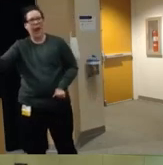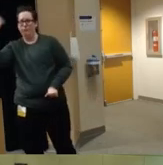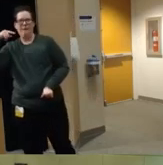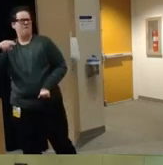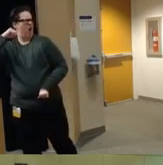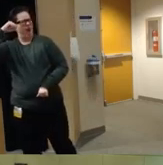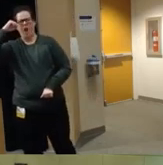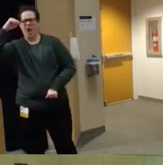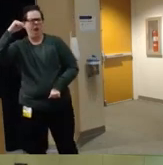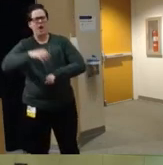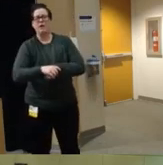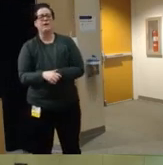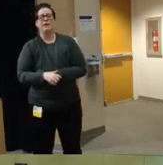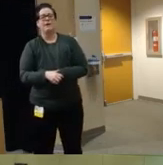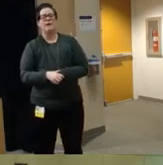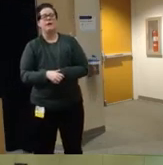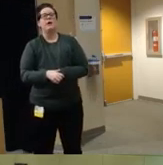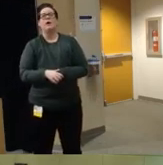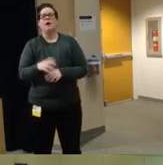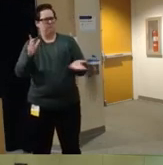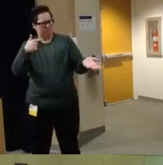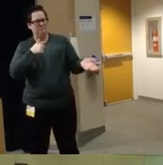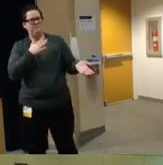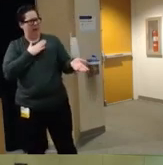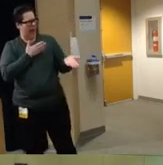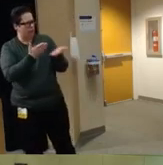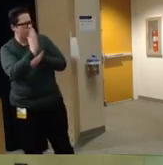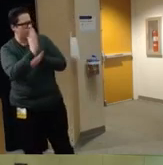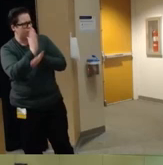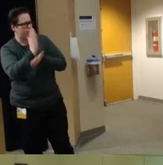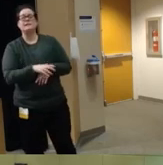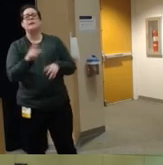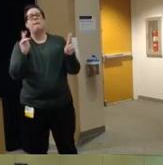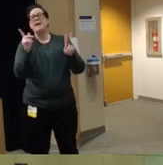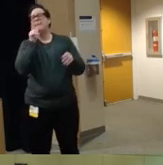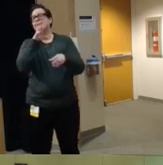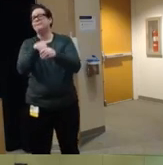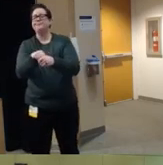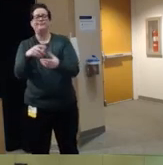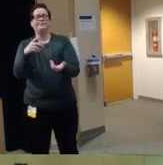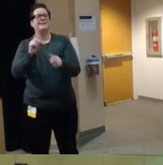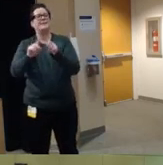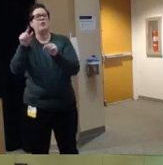um advocates for individual rights um Hospitality lobbying groups um were really against um these